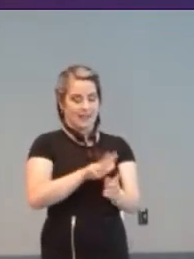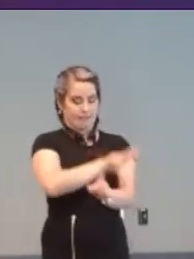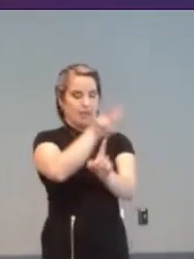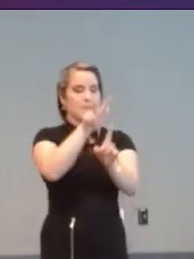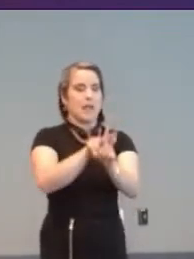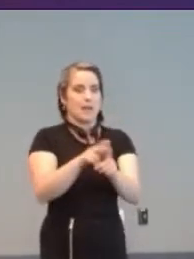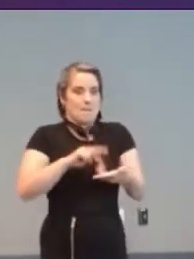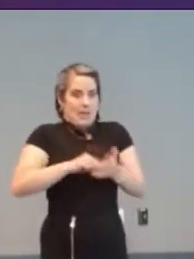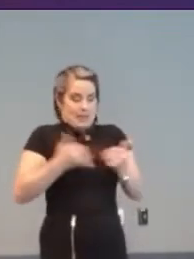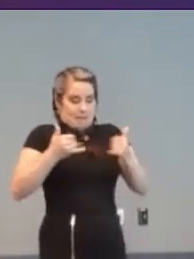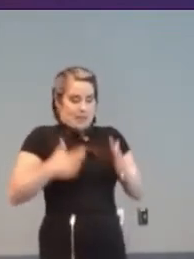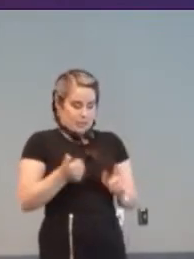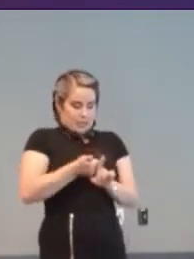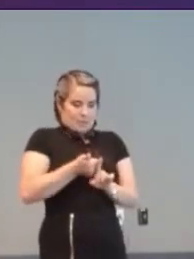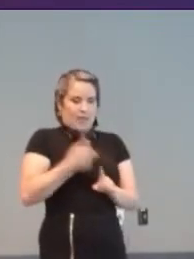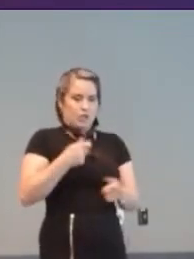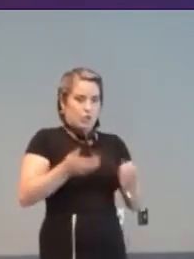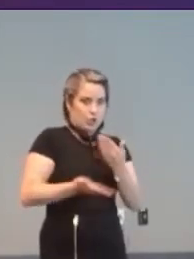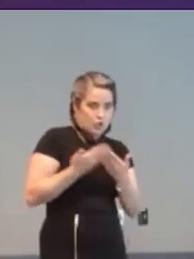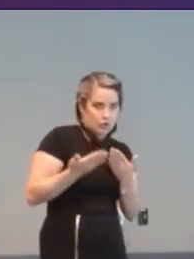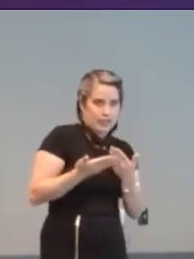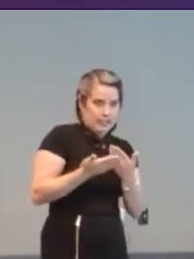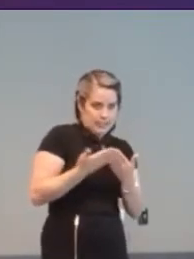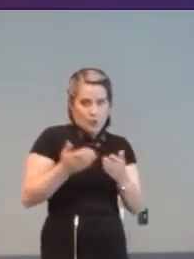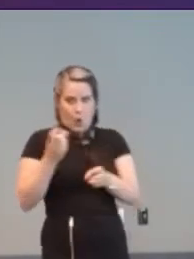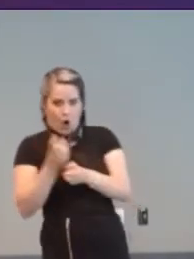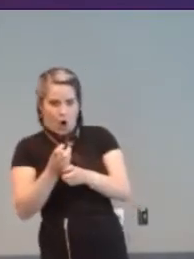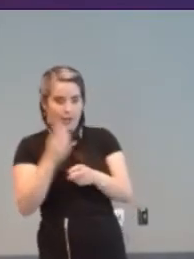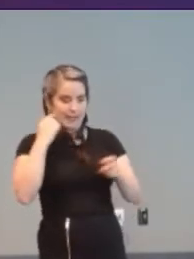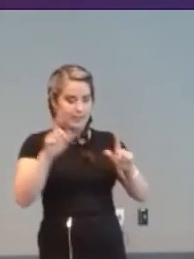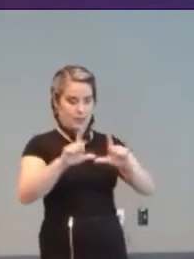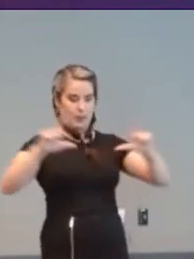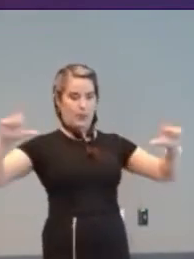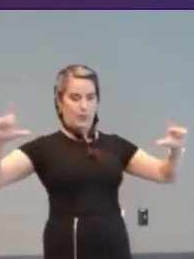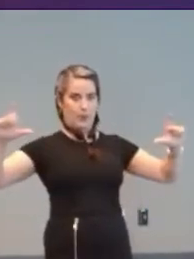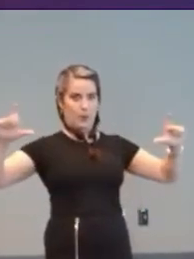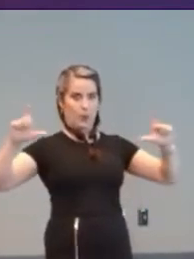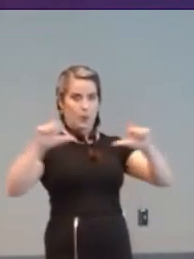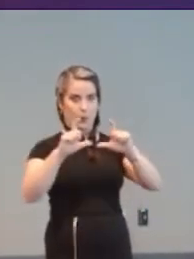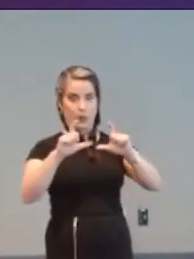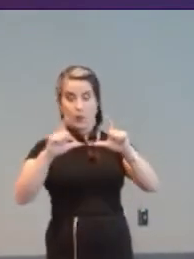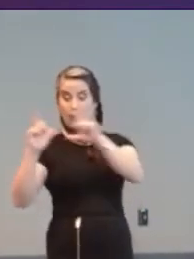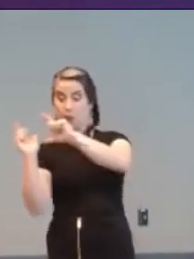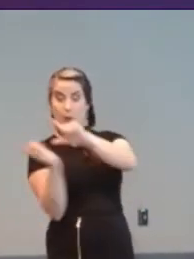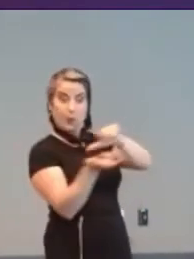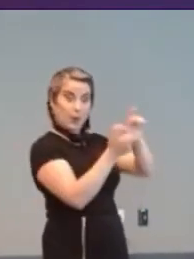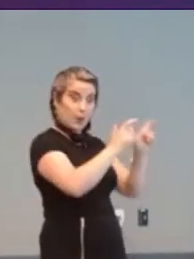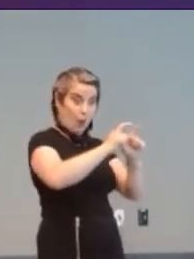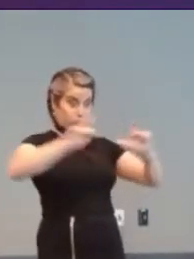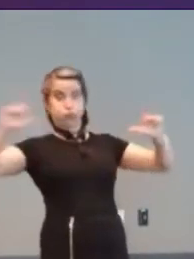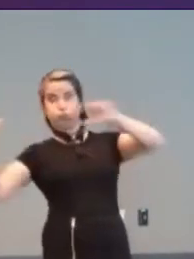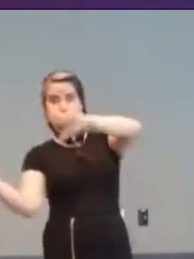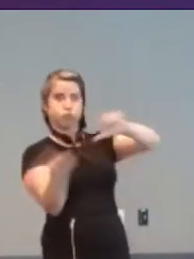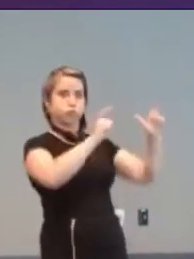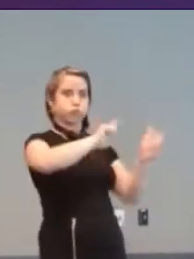adjust the difficulty of a game by changing their “paddle size”. Both features were copied far and wide.